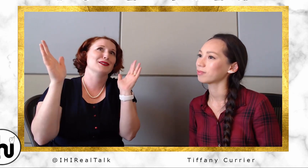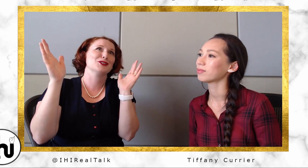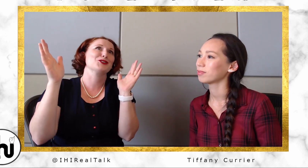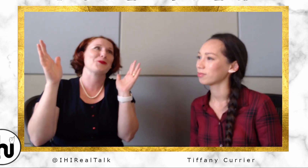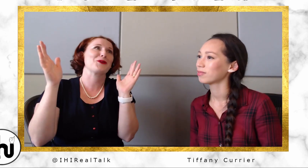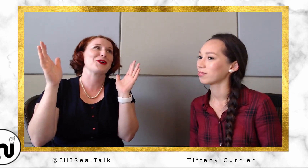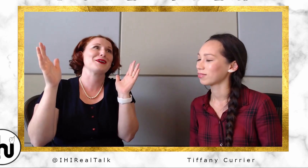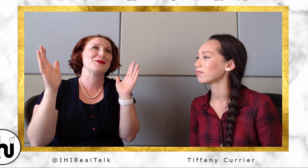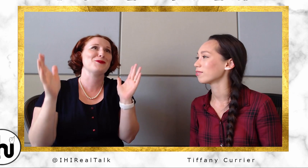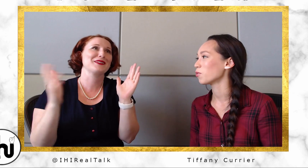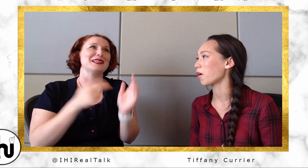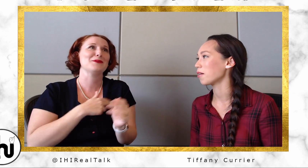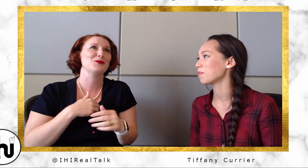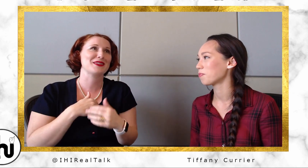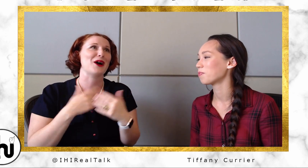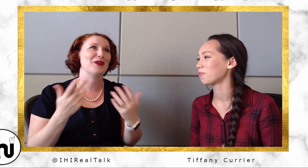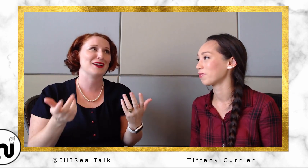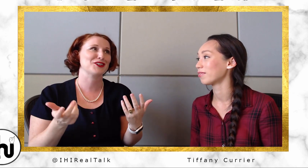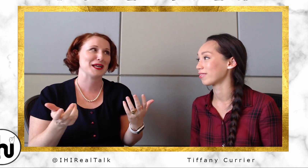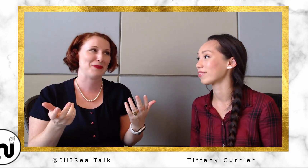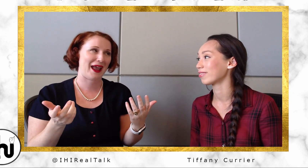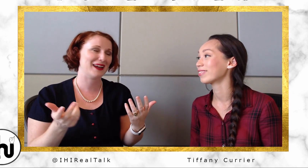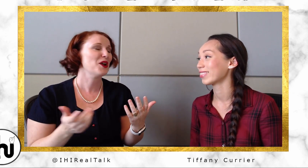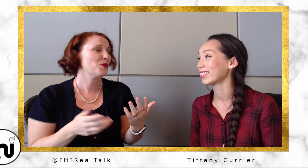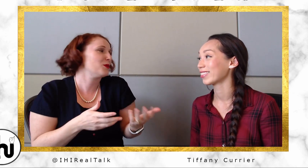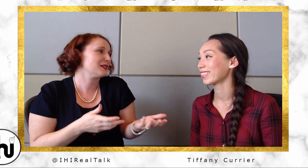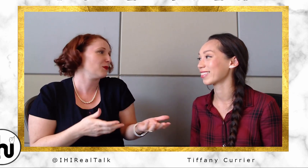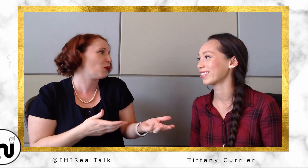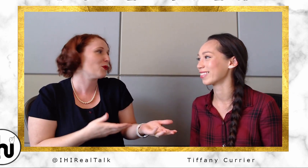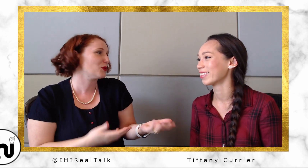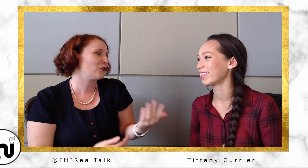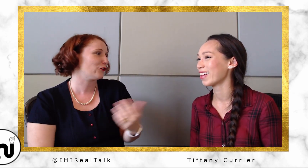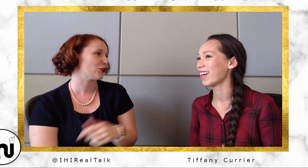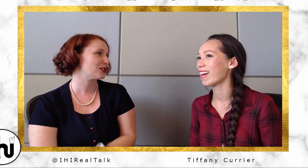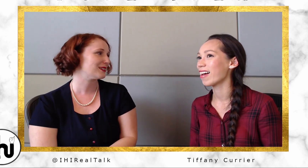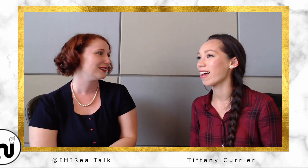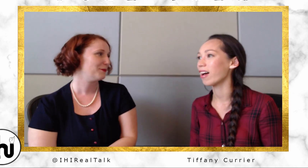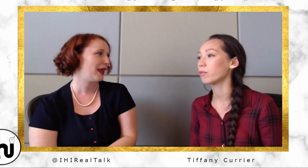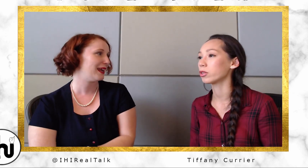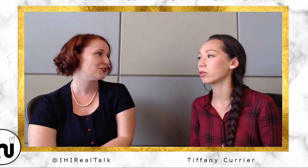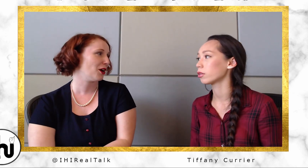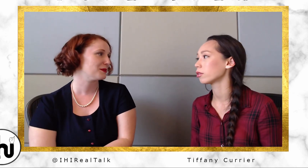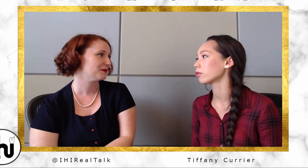as an interpreter. You wore the label without actually getting paid. But was like, what was one of your first paid jobs?